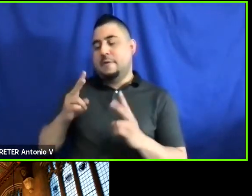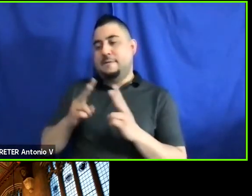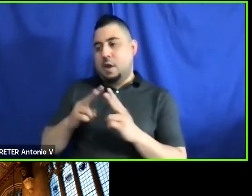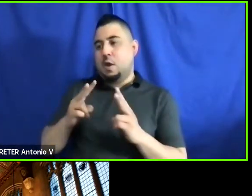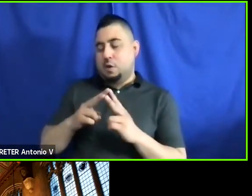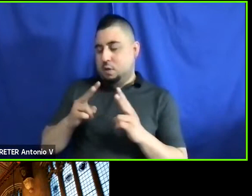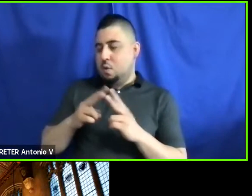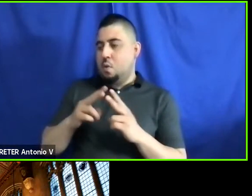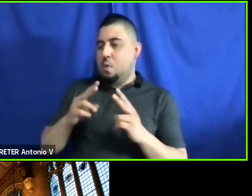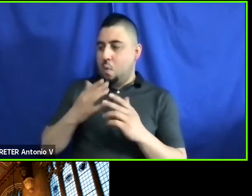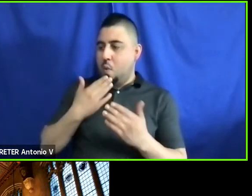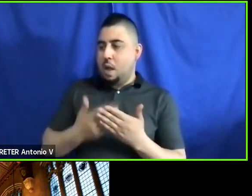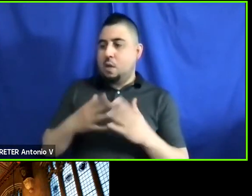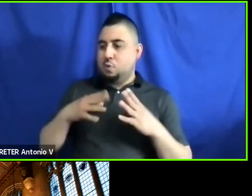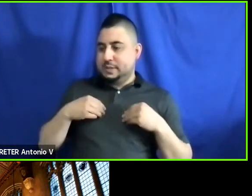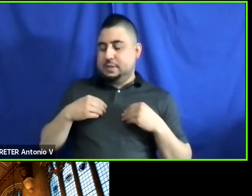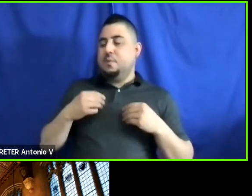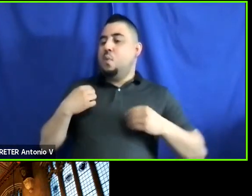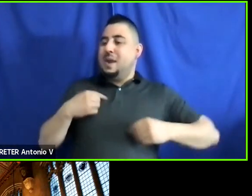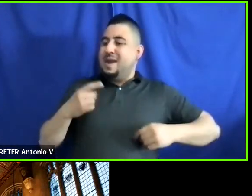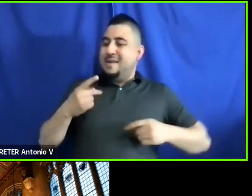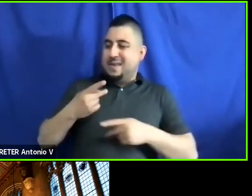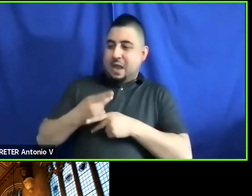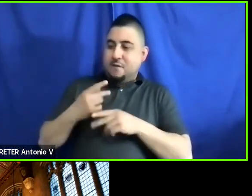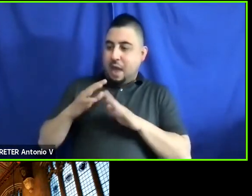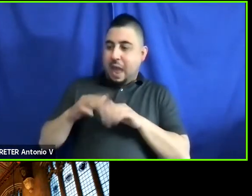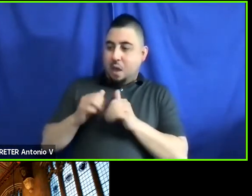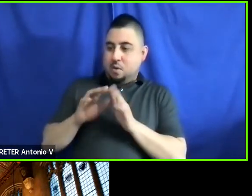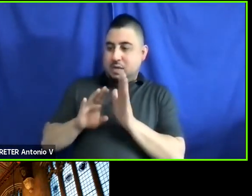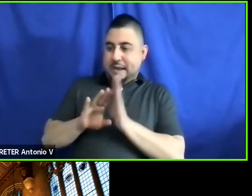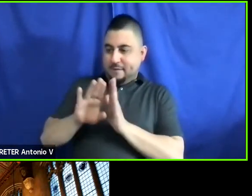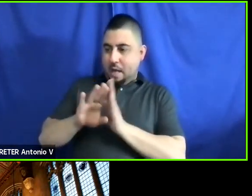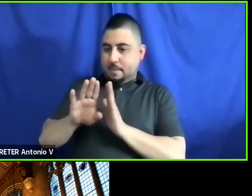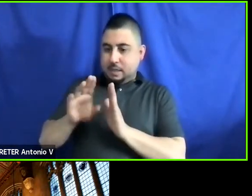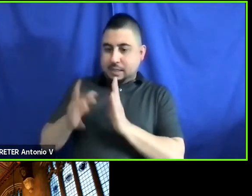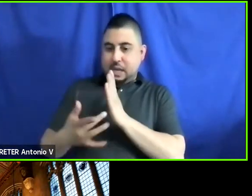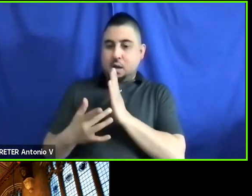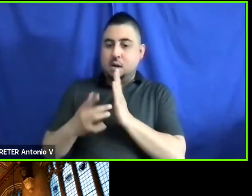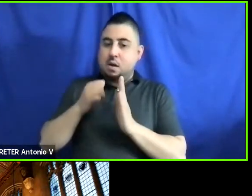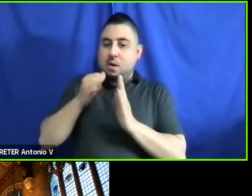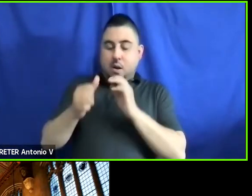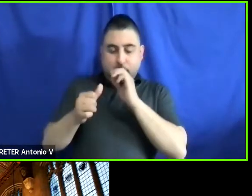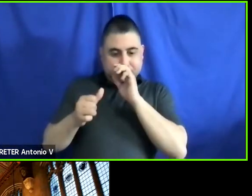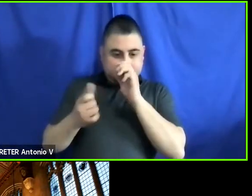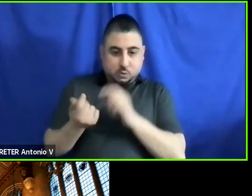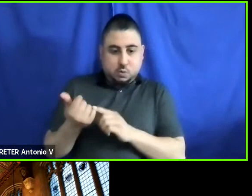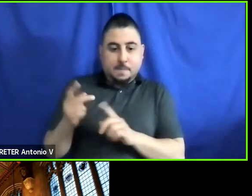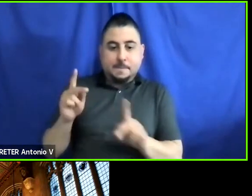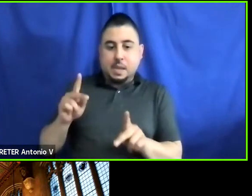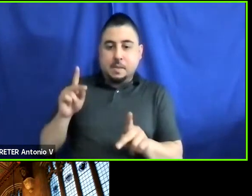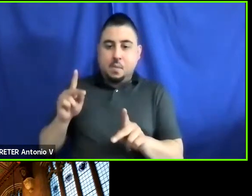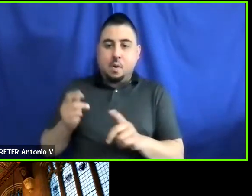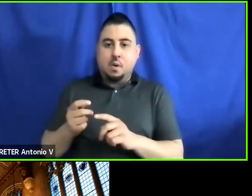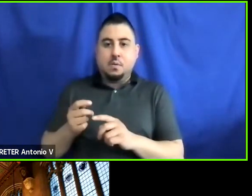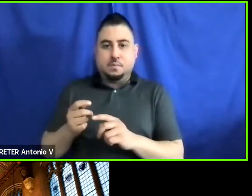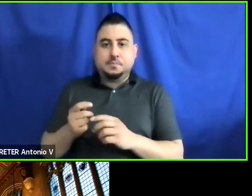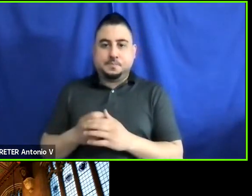to be very careful as we are developing this technology, not to leave people behind. What